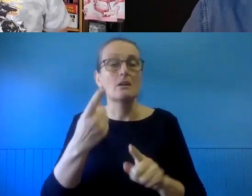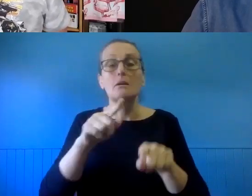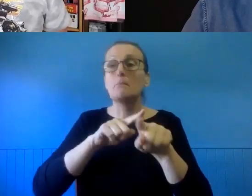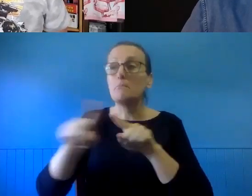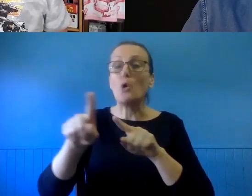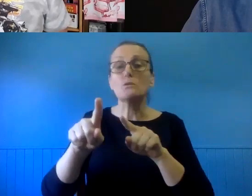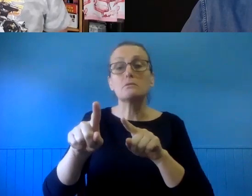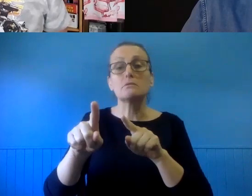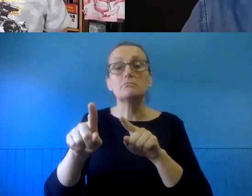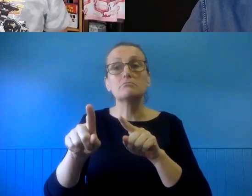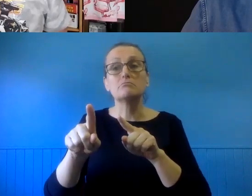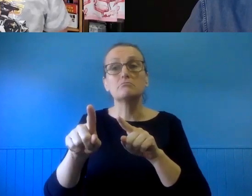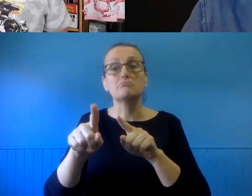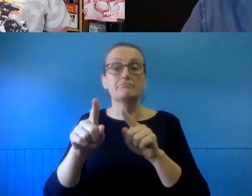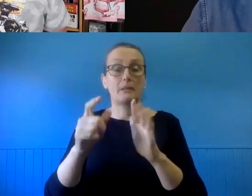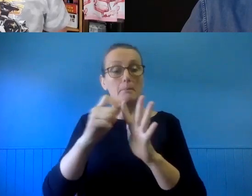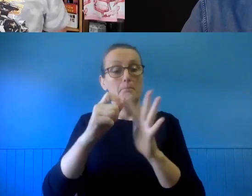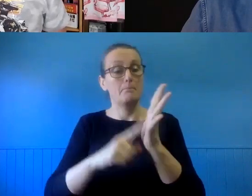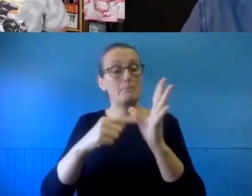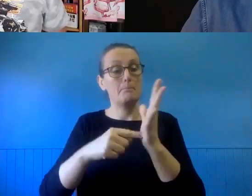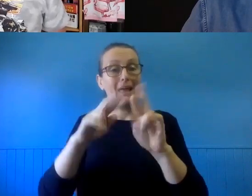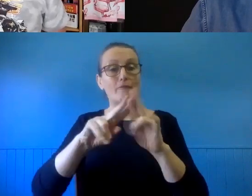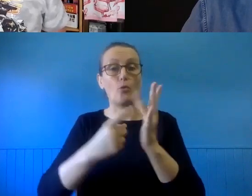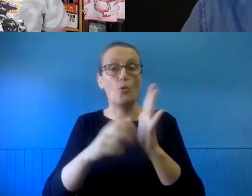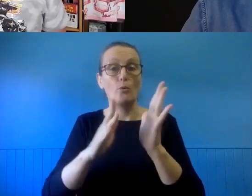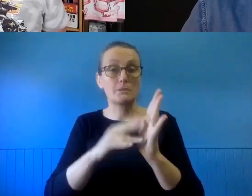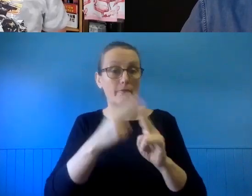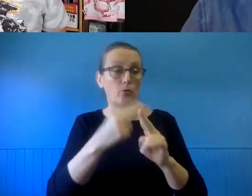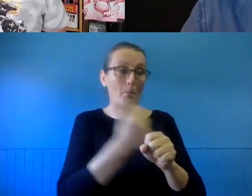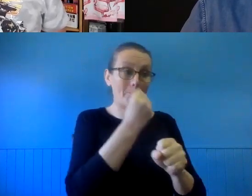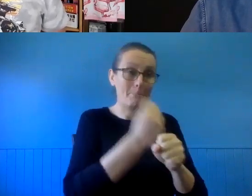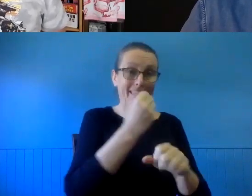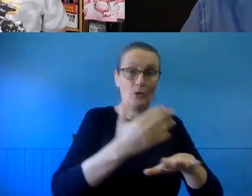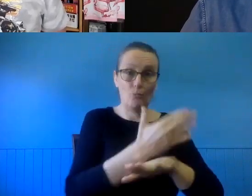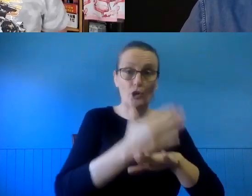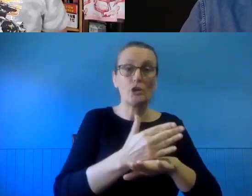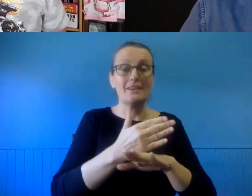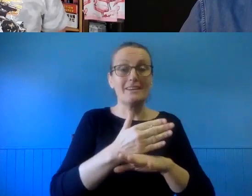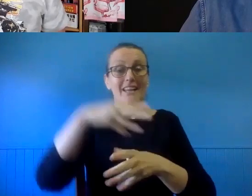creating work often have a way of embedding copyright information in the file.